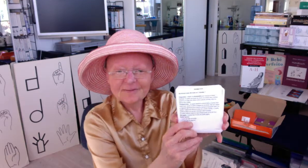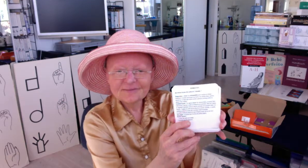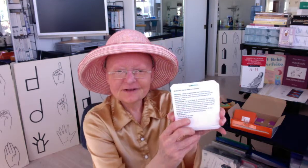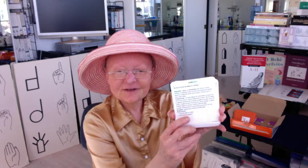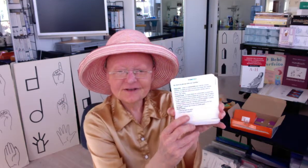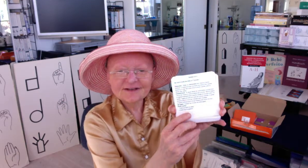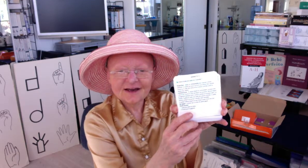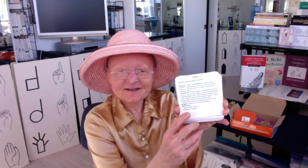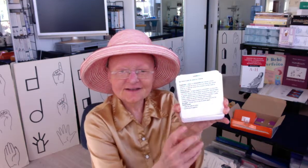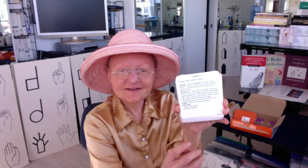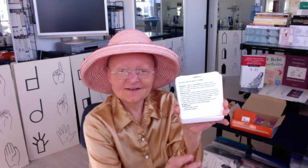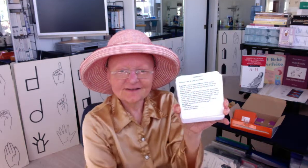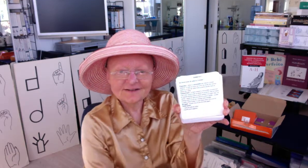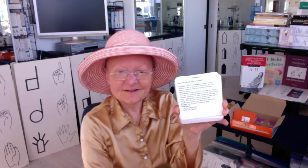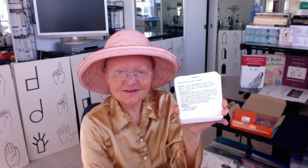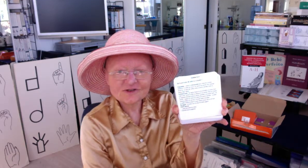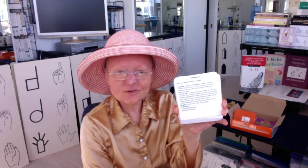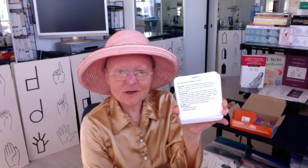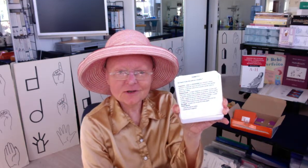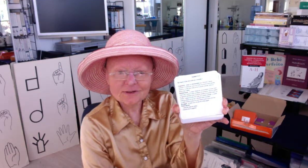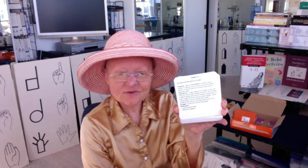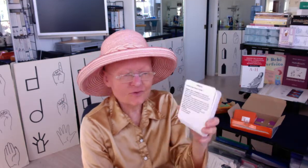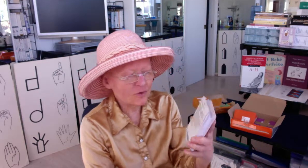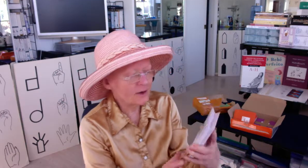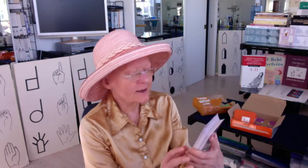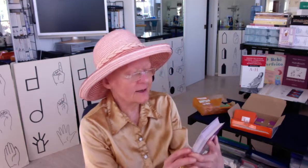Look at that see the instructions for a game